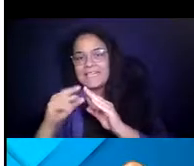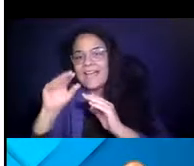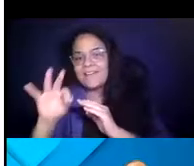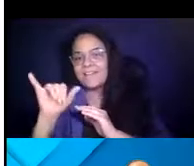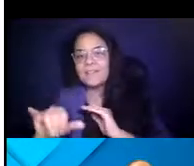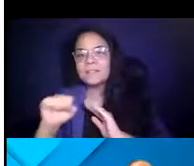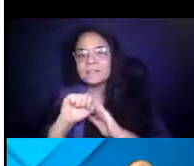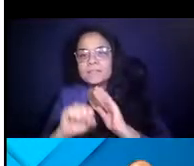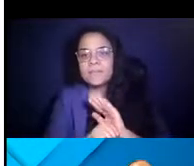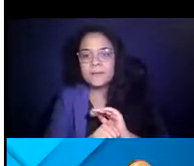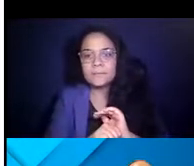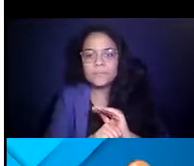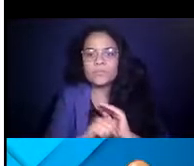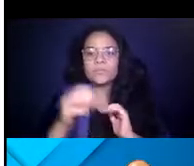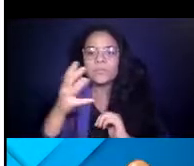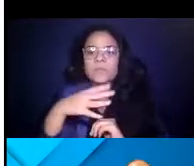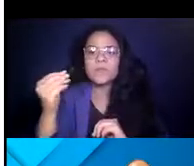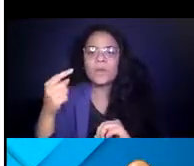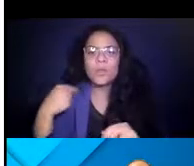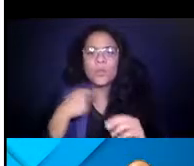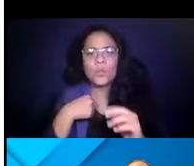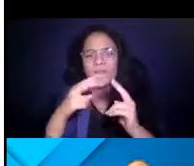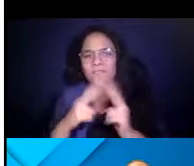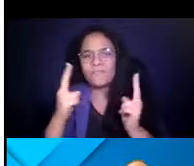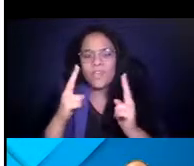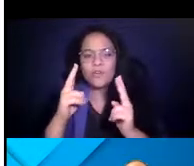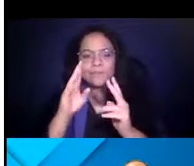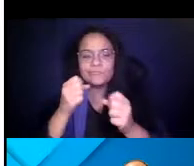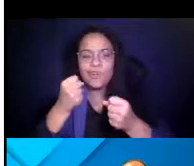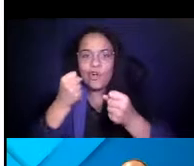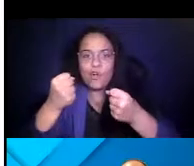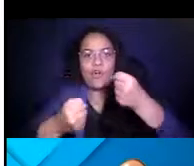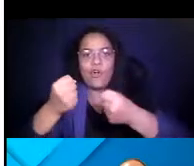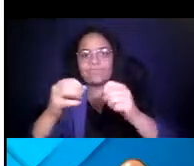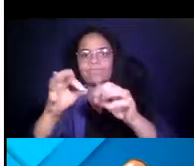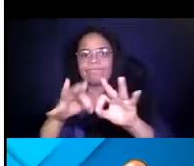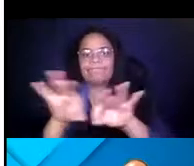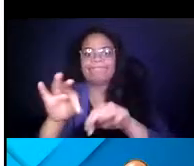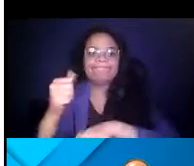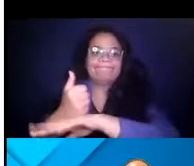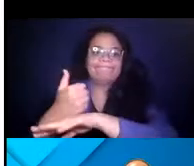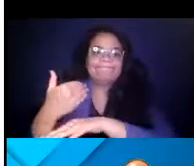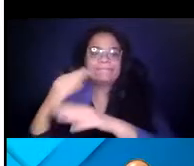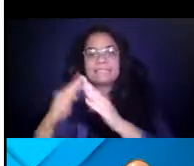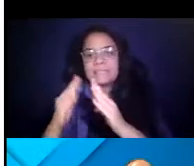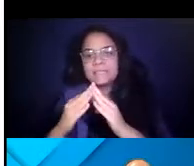14:46:52 And we are a very car-centric city, probably not a surprise to a lot on the panel.